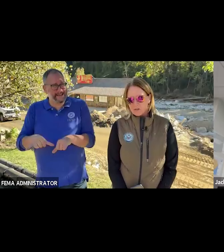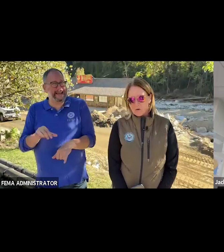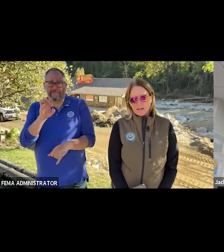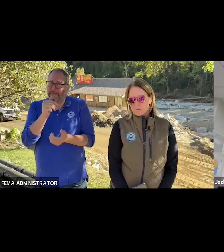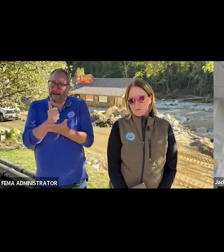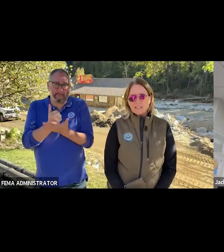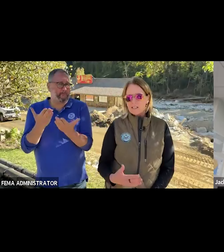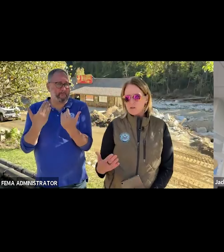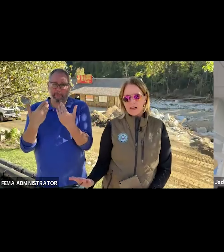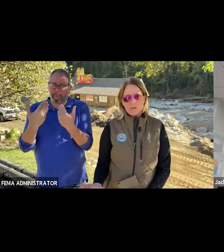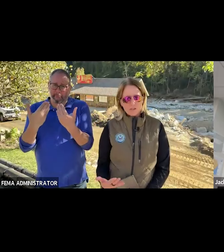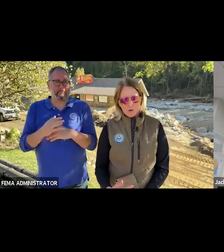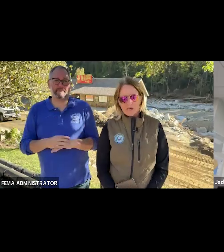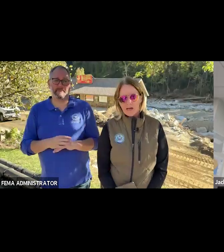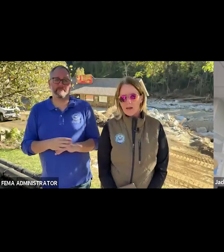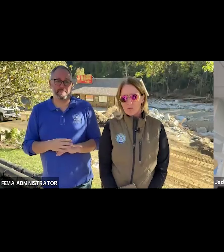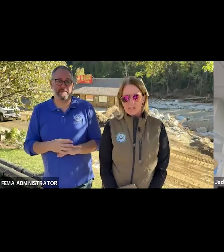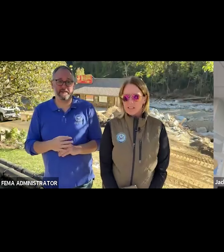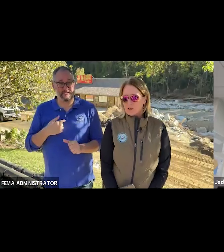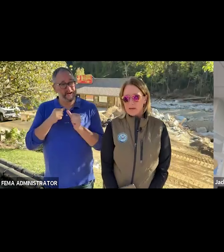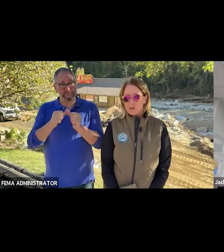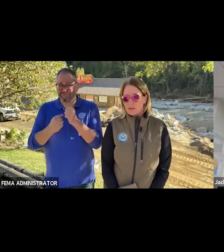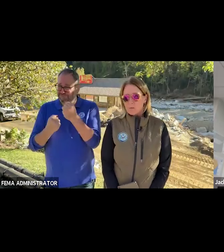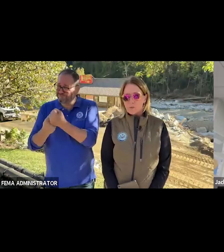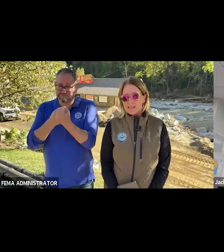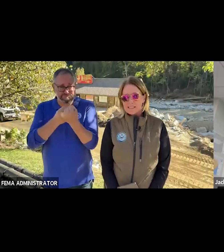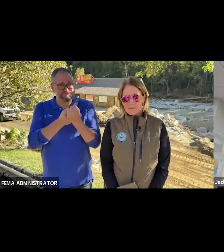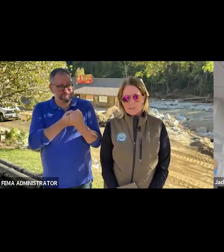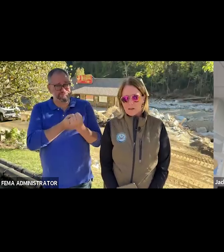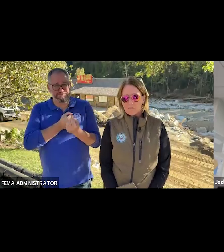So as we continue down this road, we'll continue to make sure that we're putting the safety of,